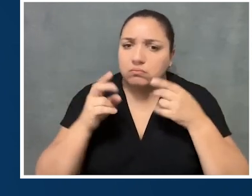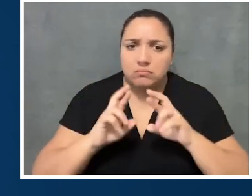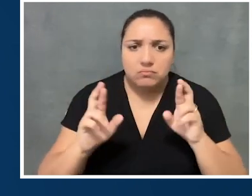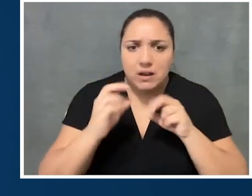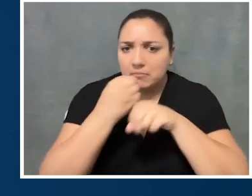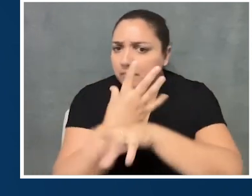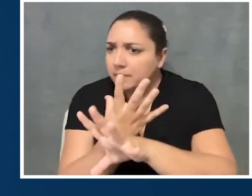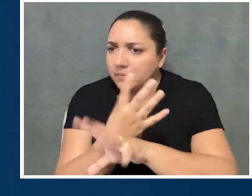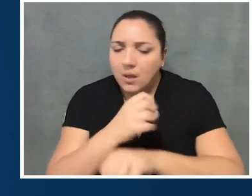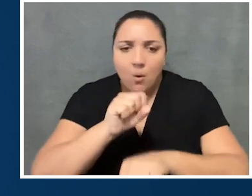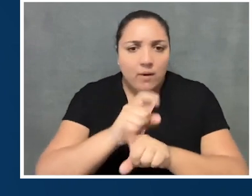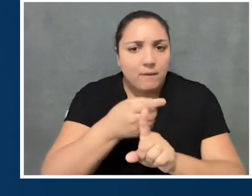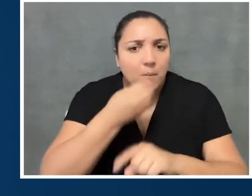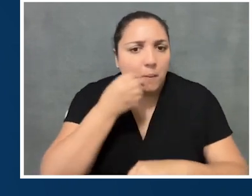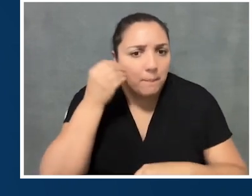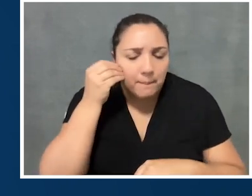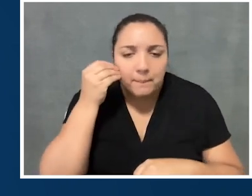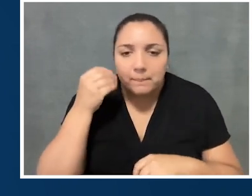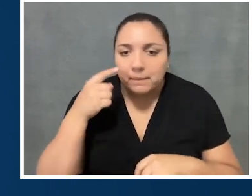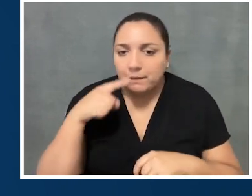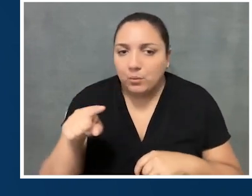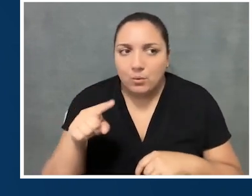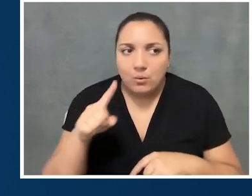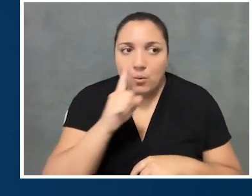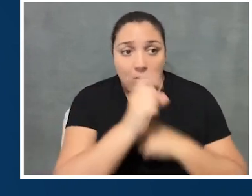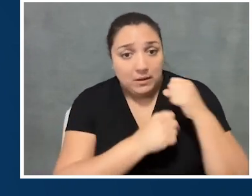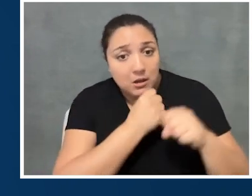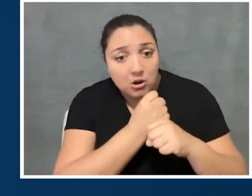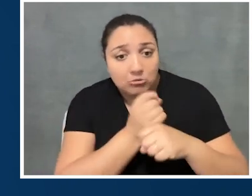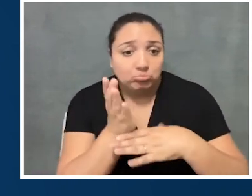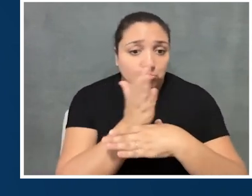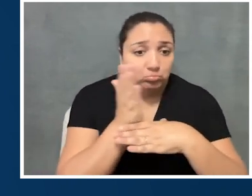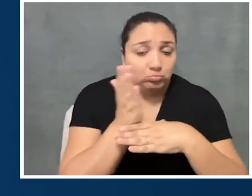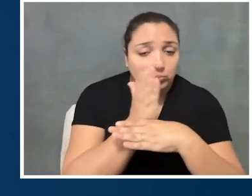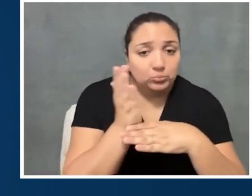ready to meet virtually, work from home, et cetera, for, you know, a year or so.